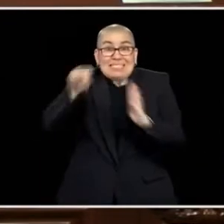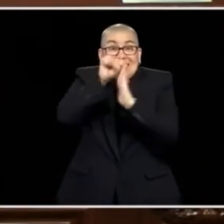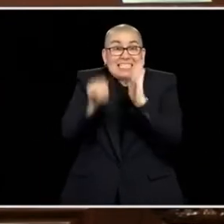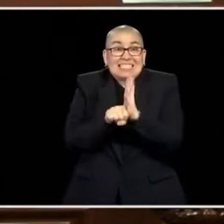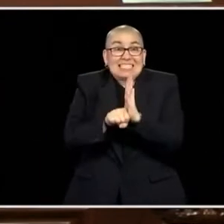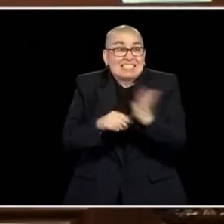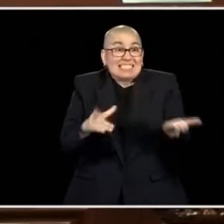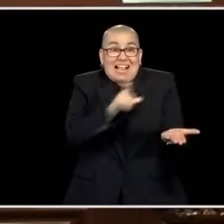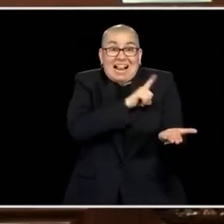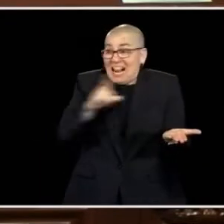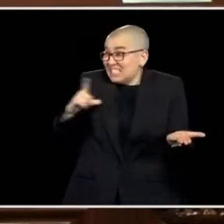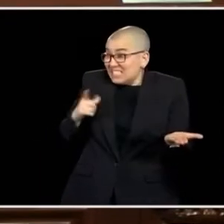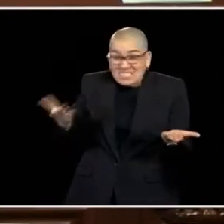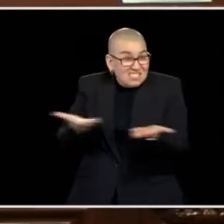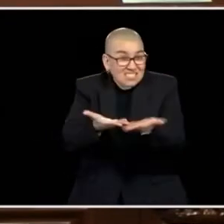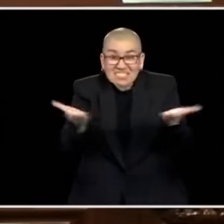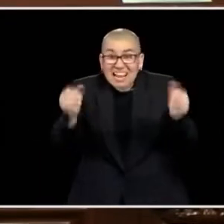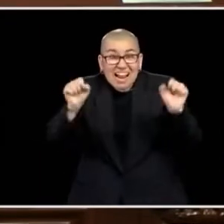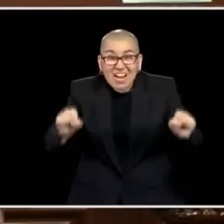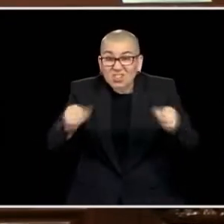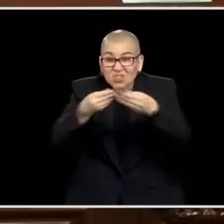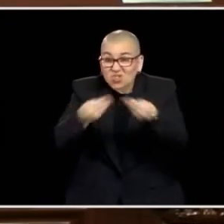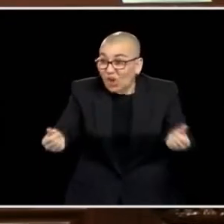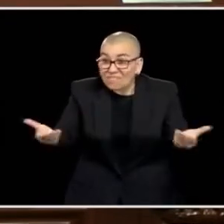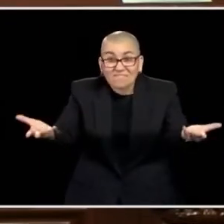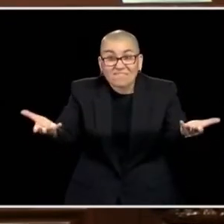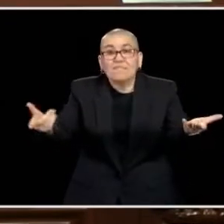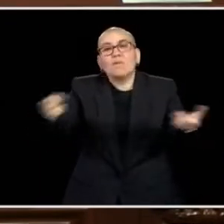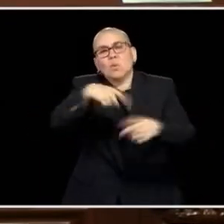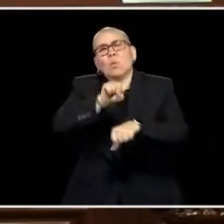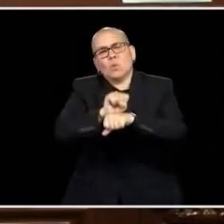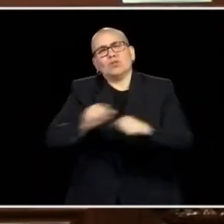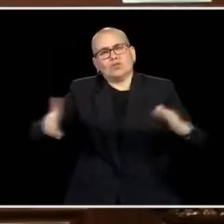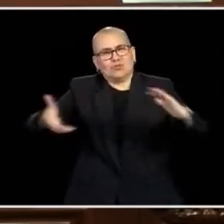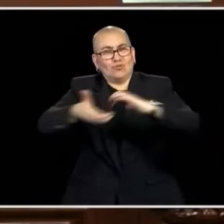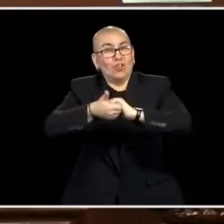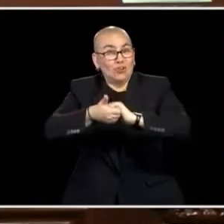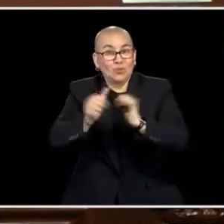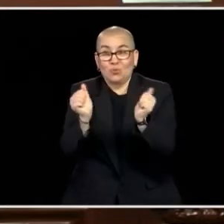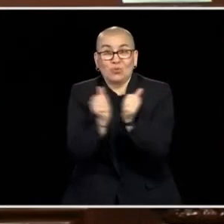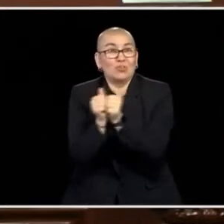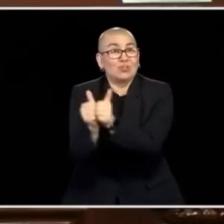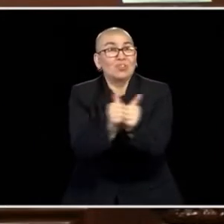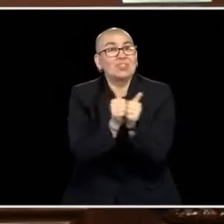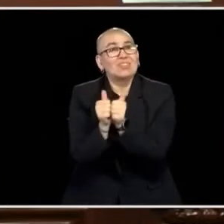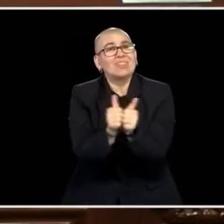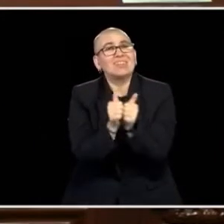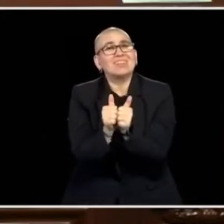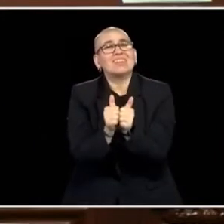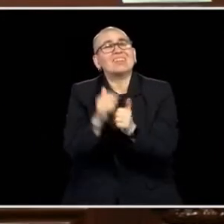THEY'RE IN MINNESOTA, AND IT UNITES US ALL TOGETHER. NOT ONLY ARE WE GOING TO REDUCE TRAGEDIES IN FAMILIES,